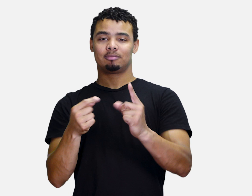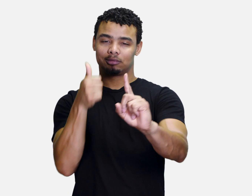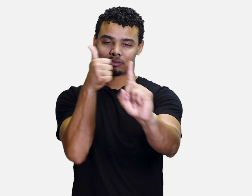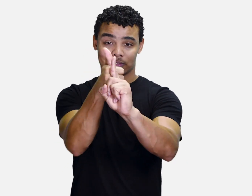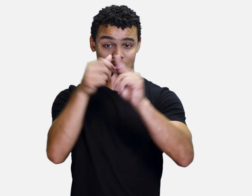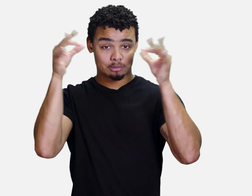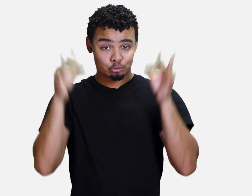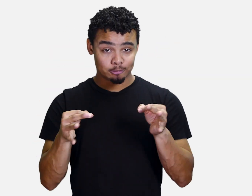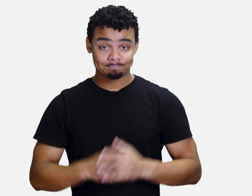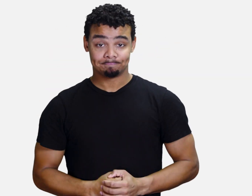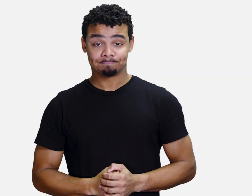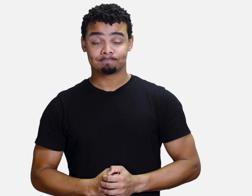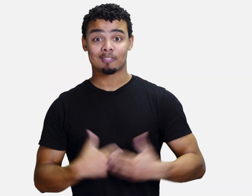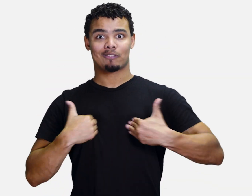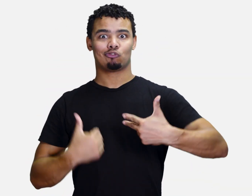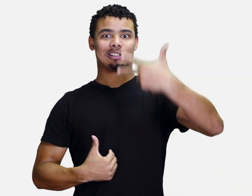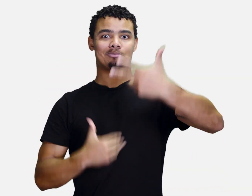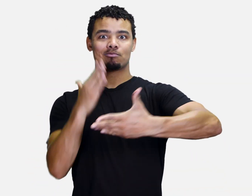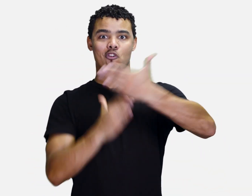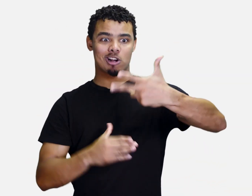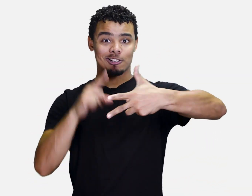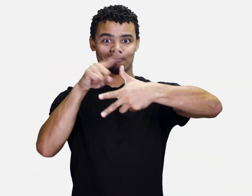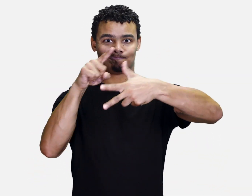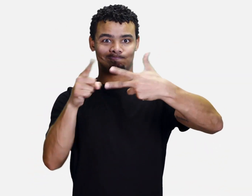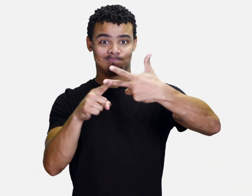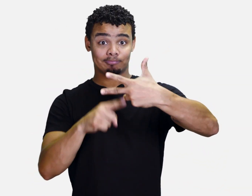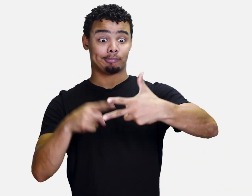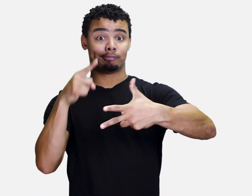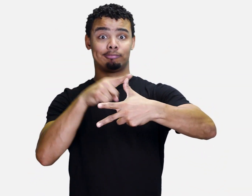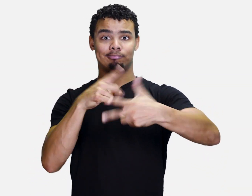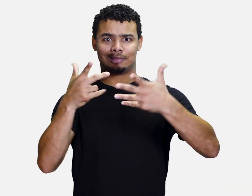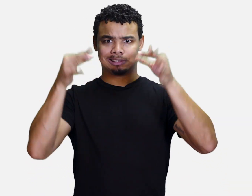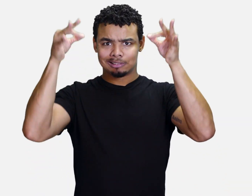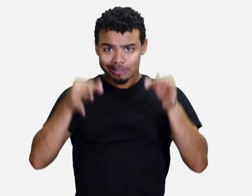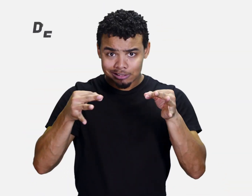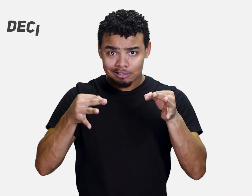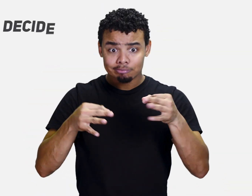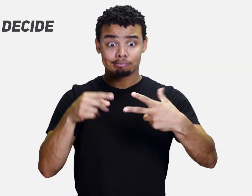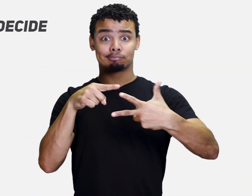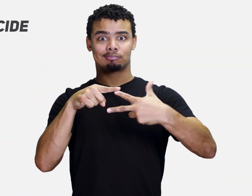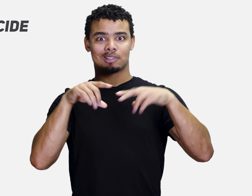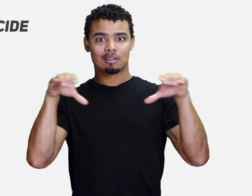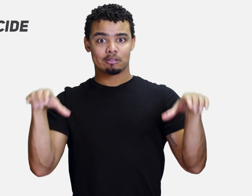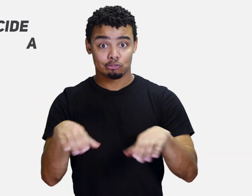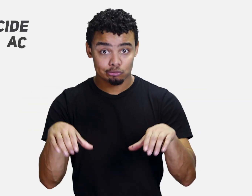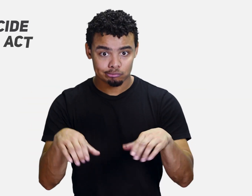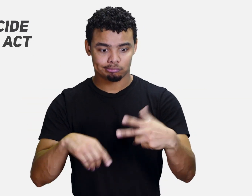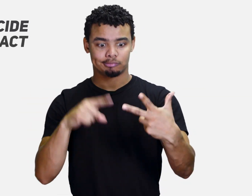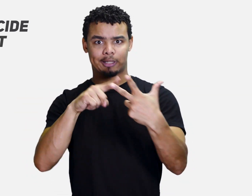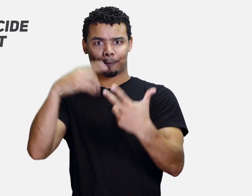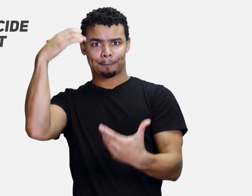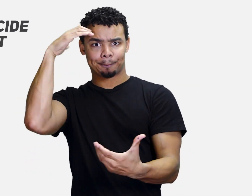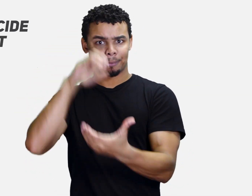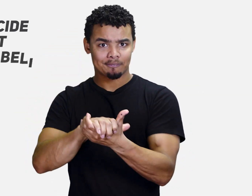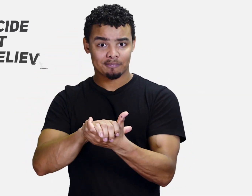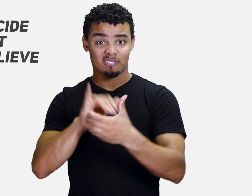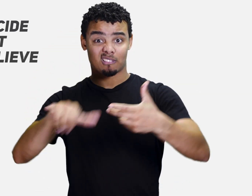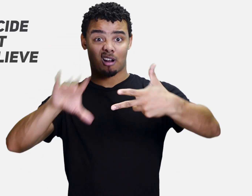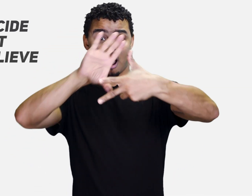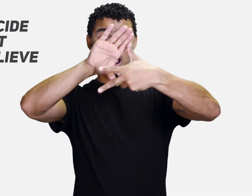There are the components of self-determination: decide, act, and believe.